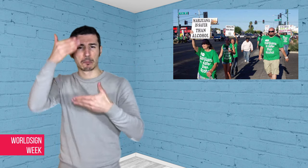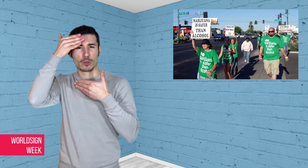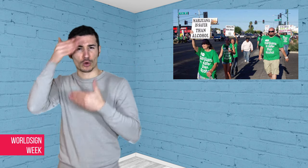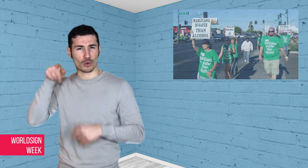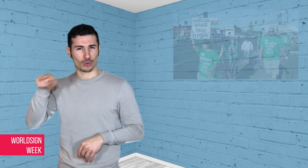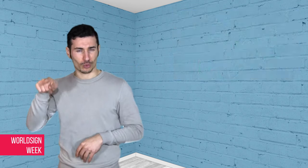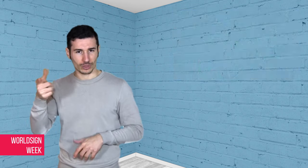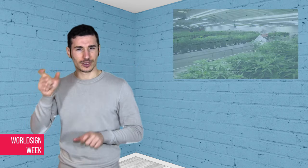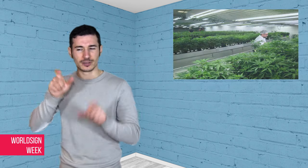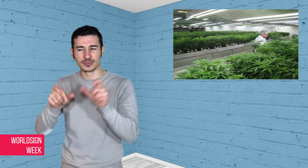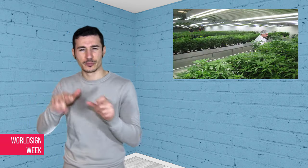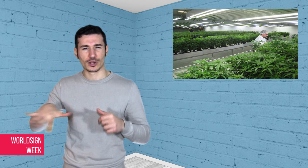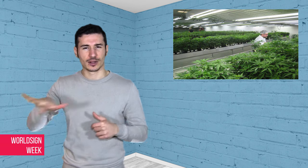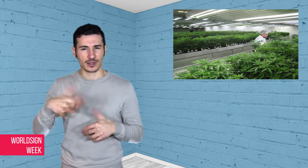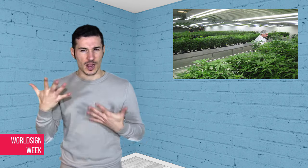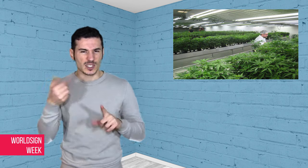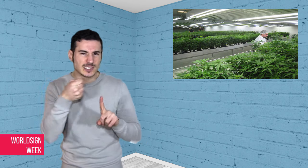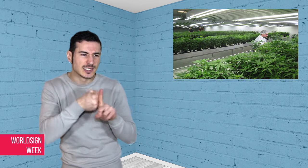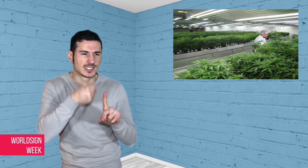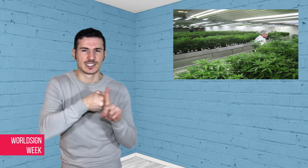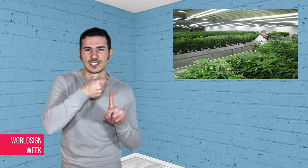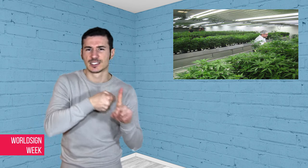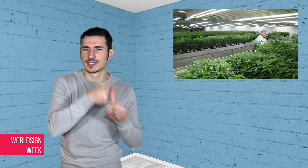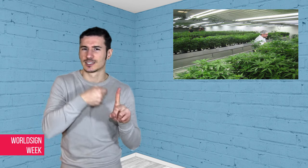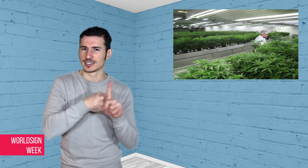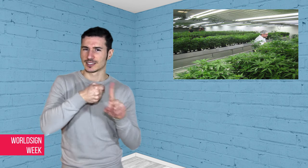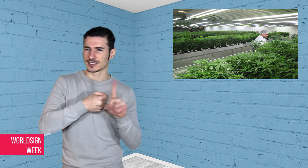cannabis legalization is now getting